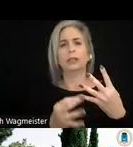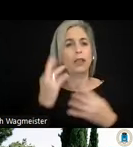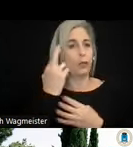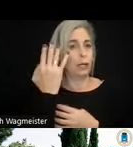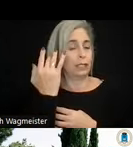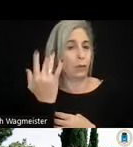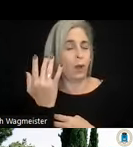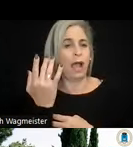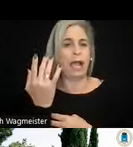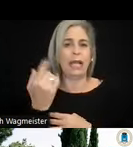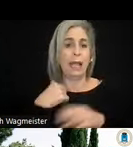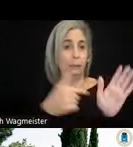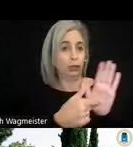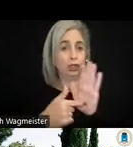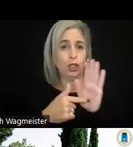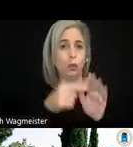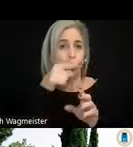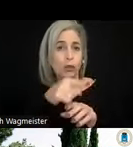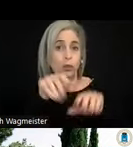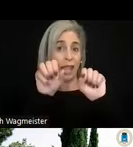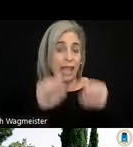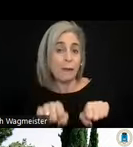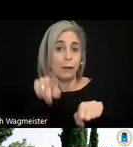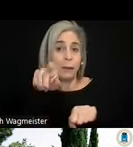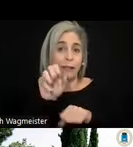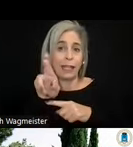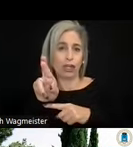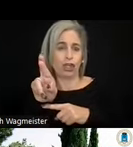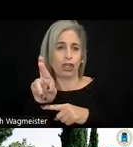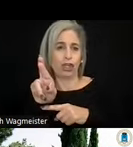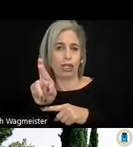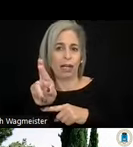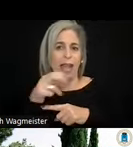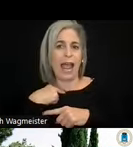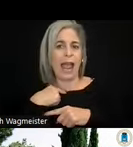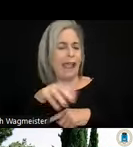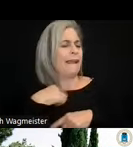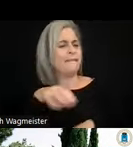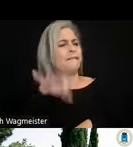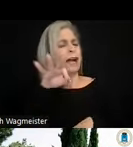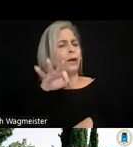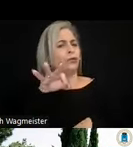I'm showing you Able Player is because it's one of the few I have found that can provide audio